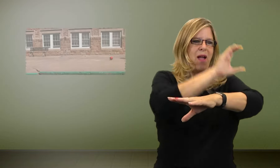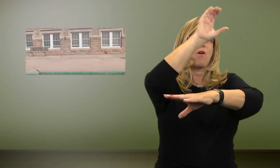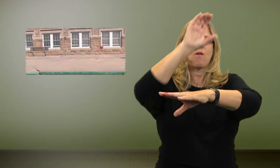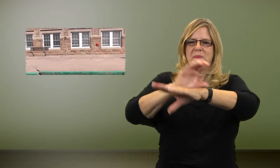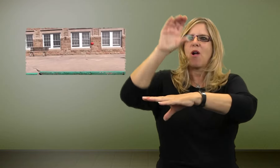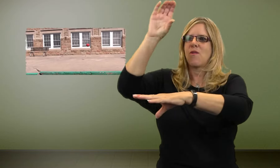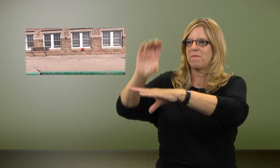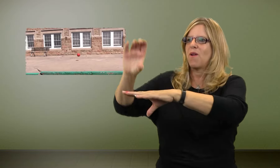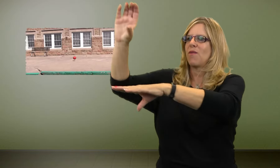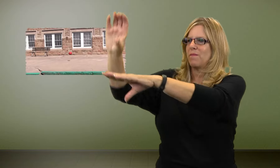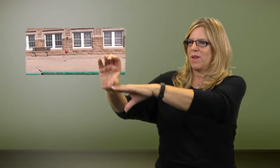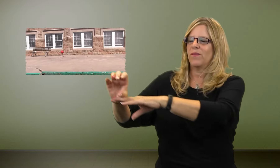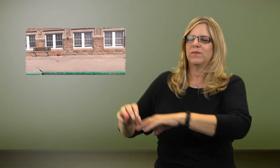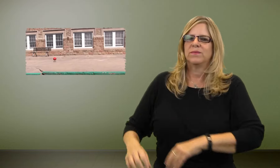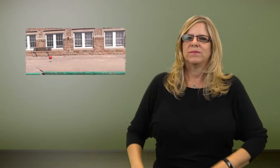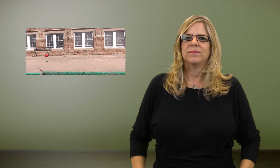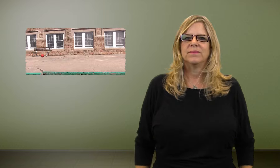The ball is bouncing.